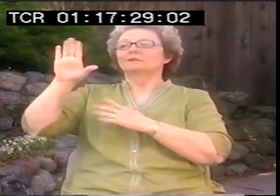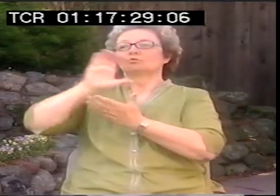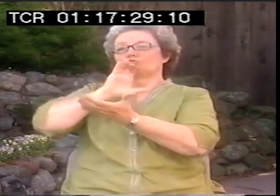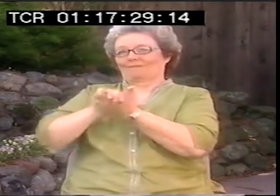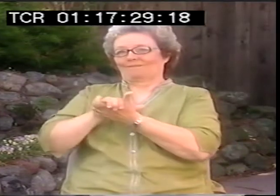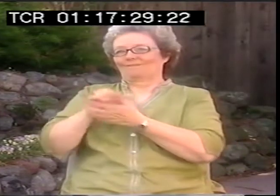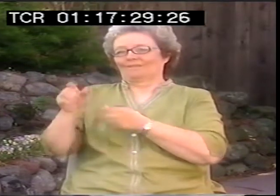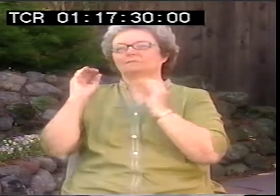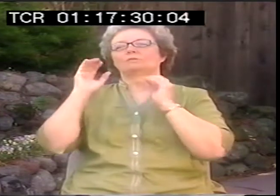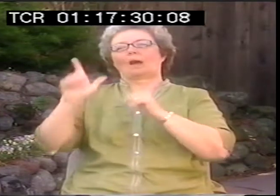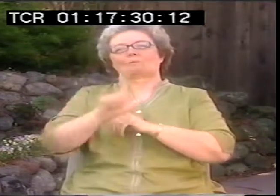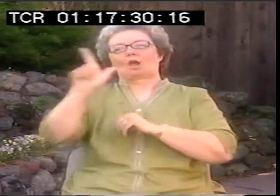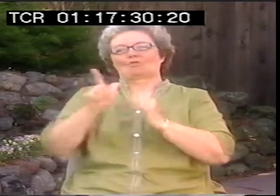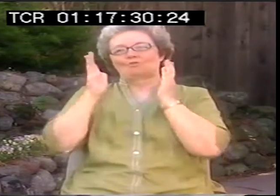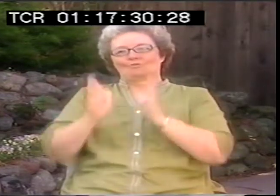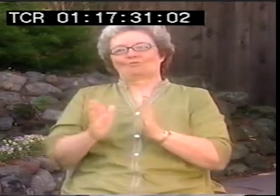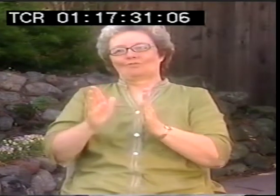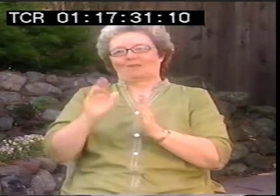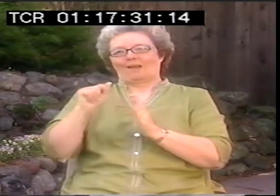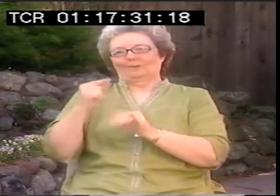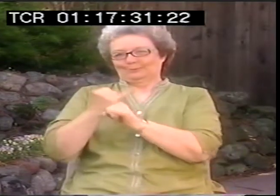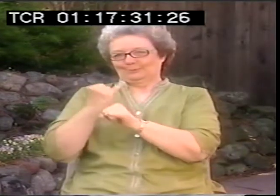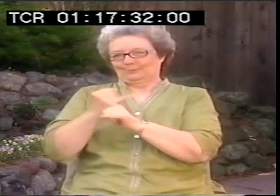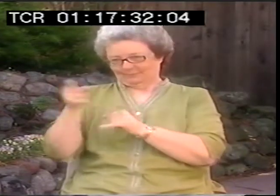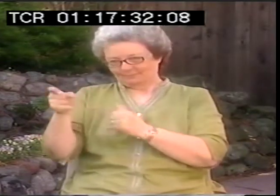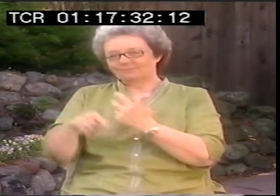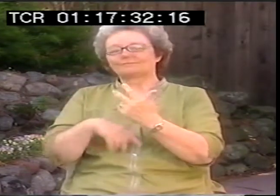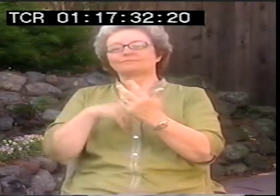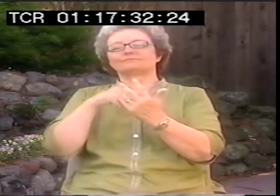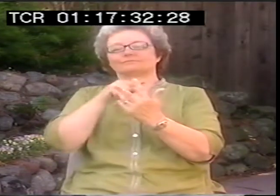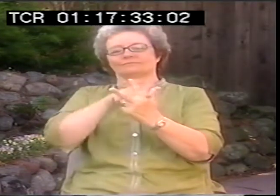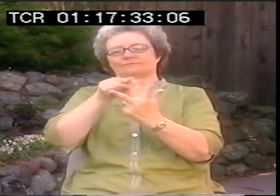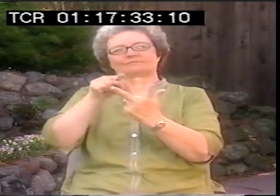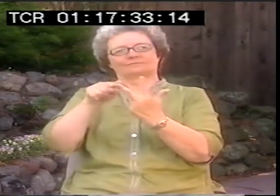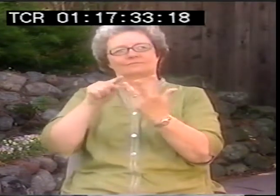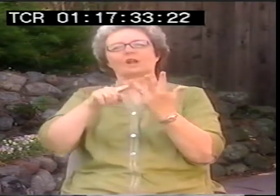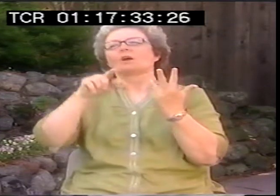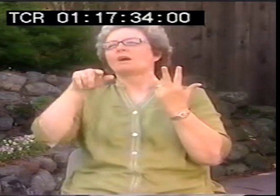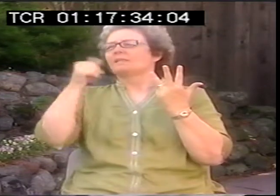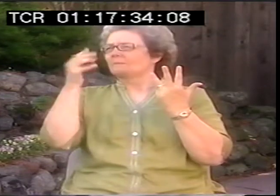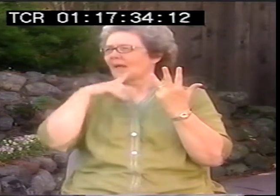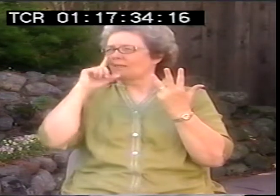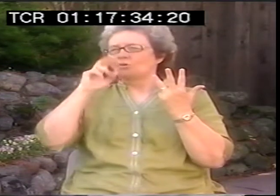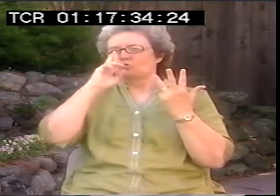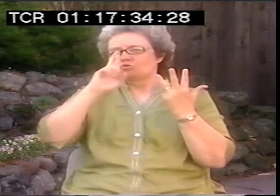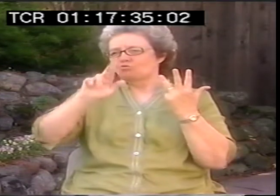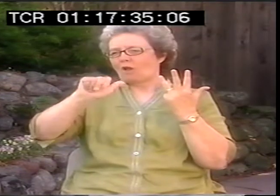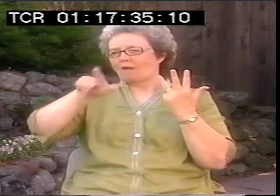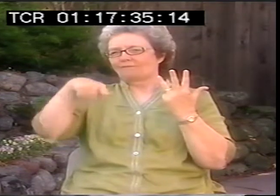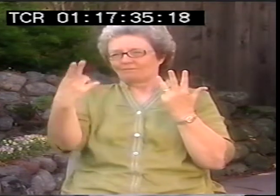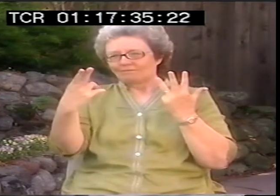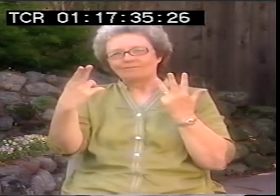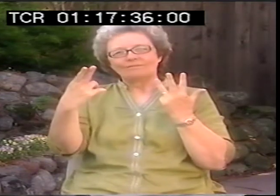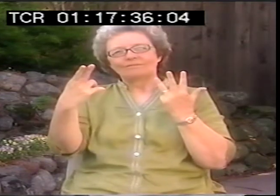of the Deaf for many years, so a real strong community leader. And his wife was a librarian. And she worked at the School for the Deaf.